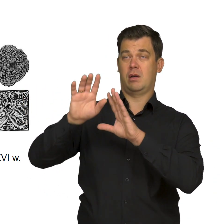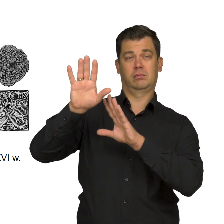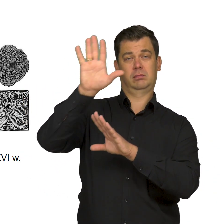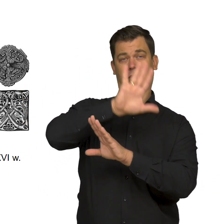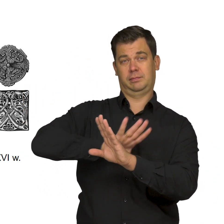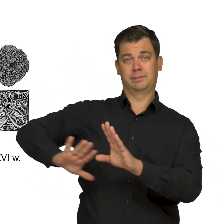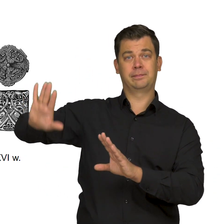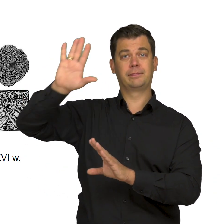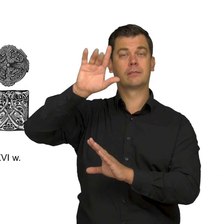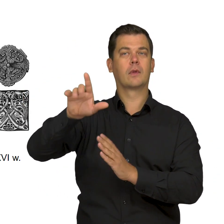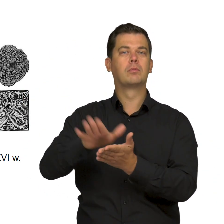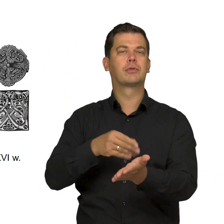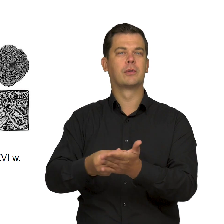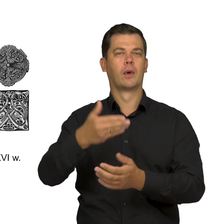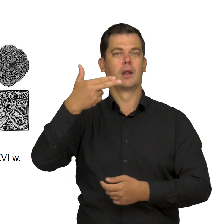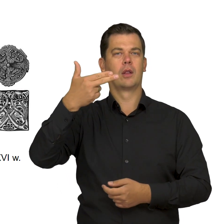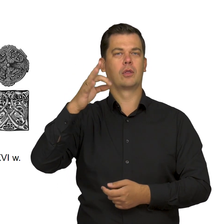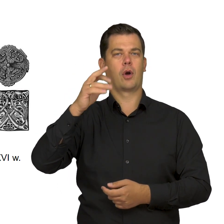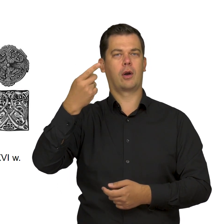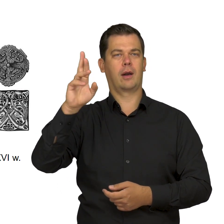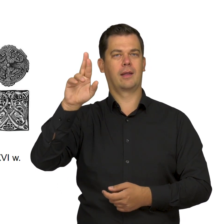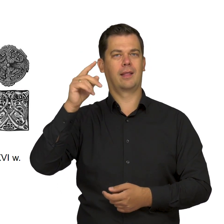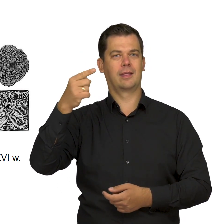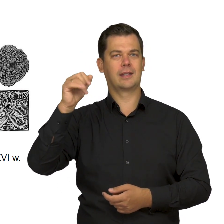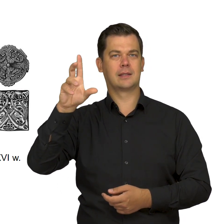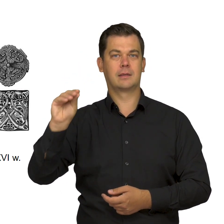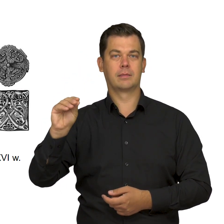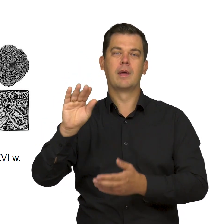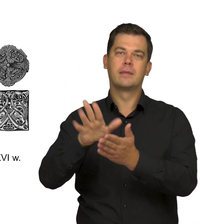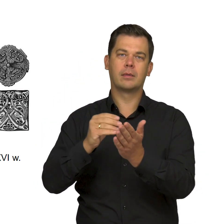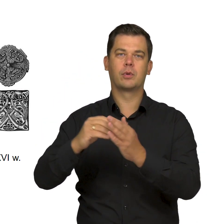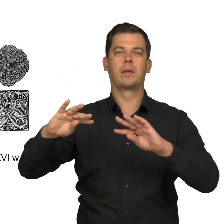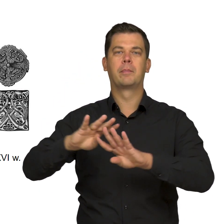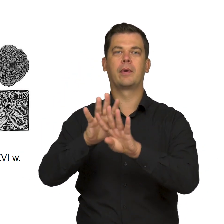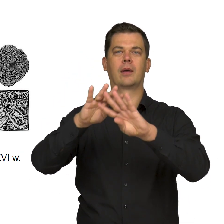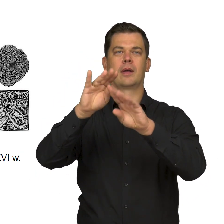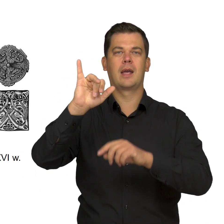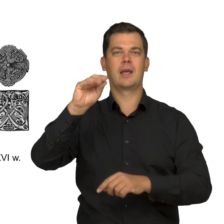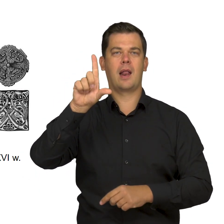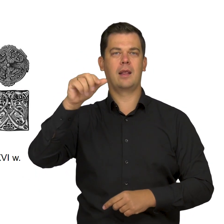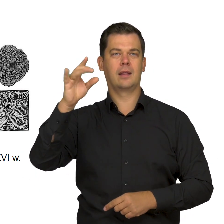some examples of Nordic art: a Jellinge-style interlace